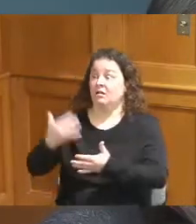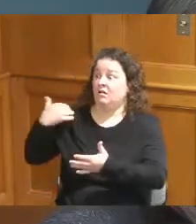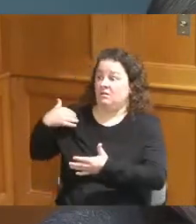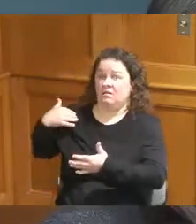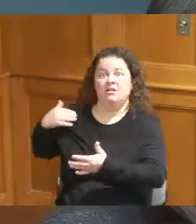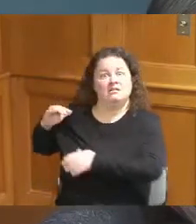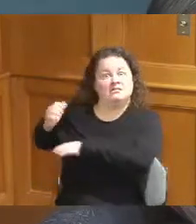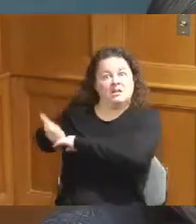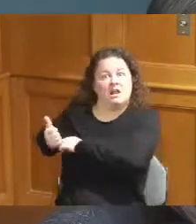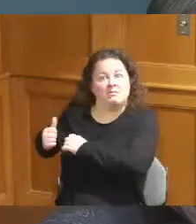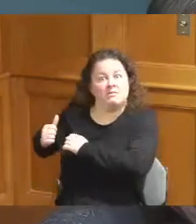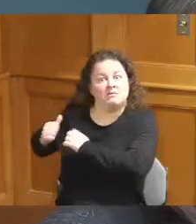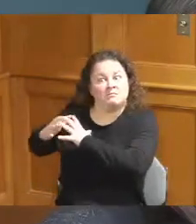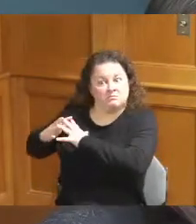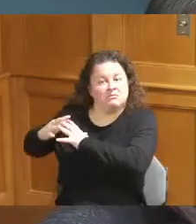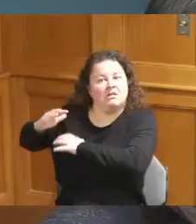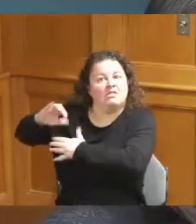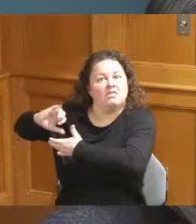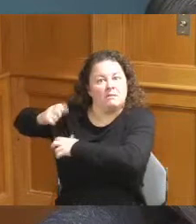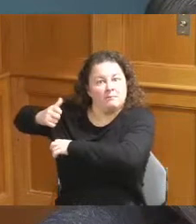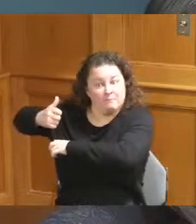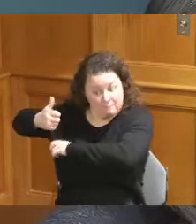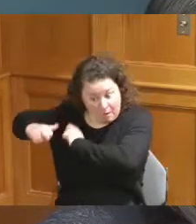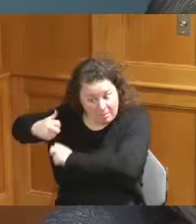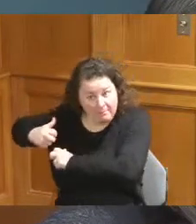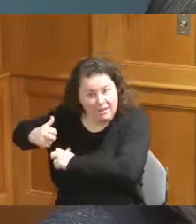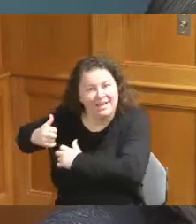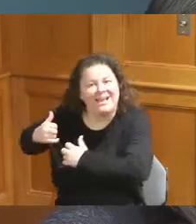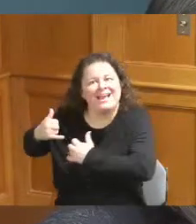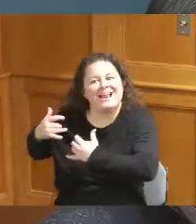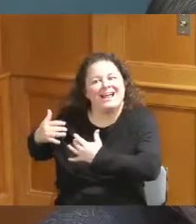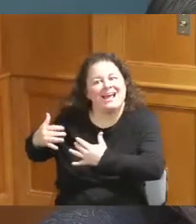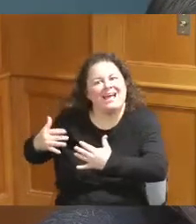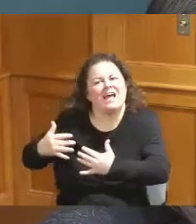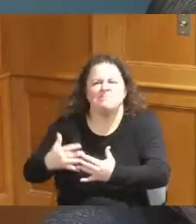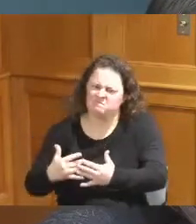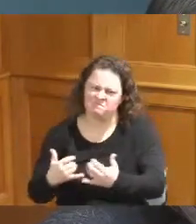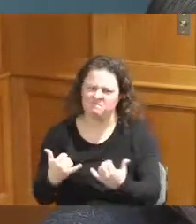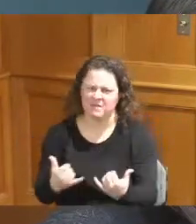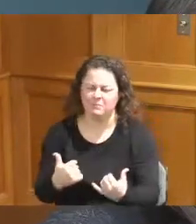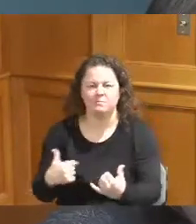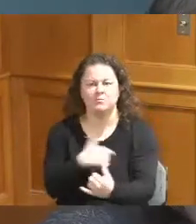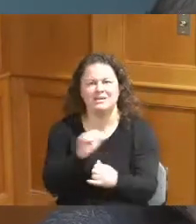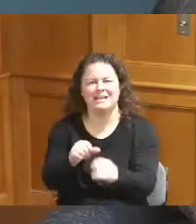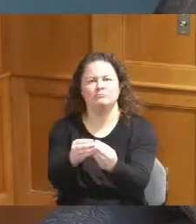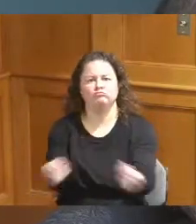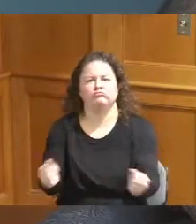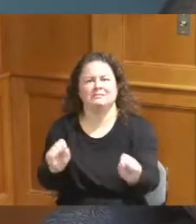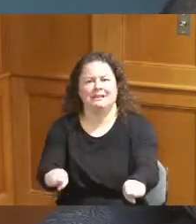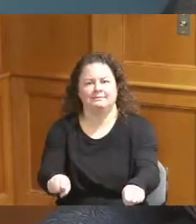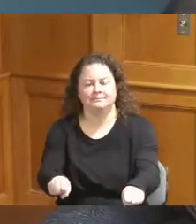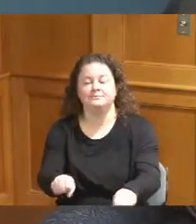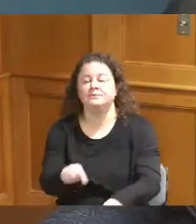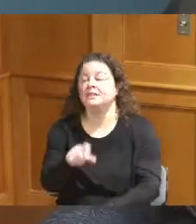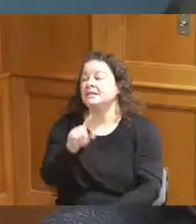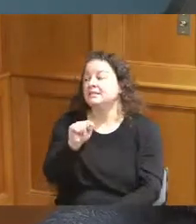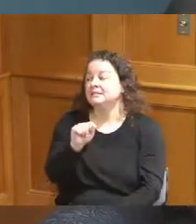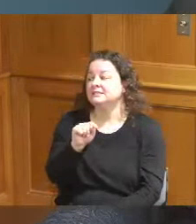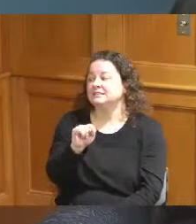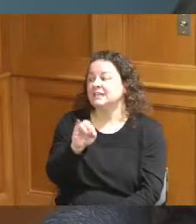for all of us to work together lastly I wanted to say on Tyree Nichols in Memphis I'm just tired of